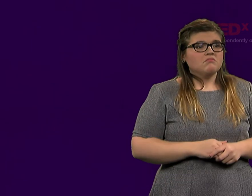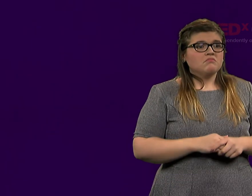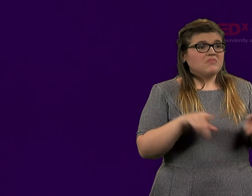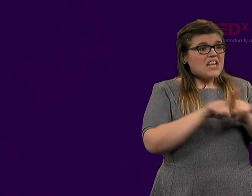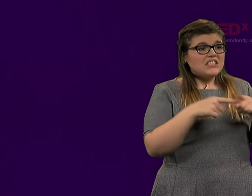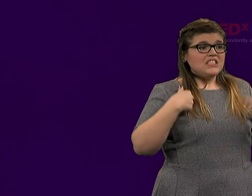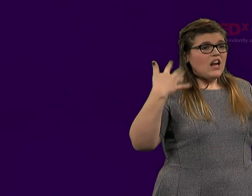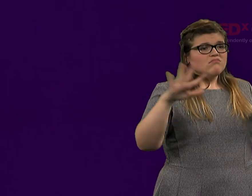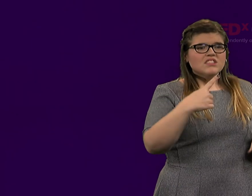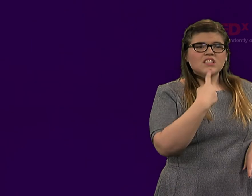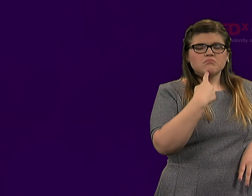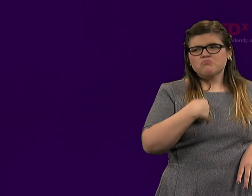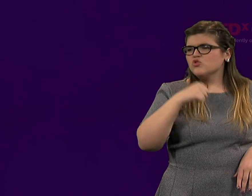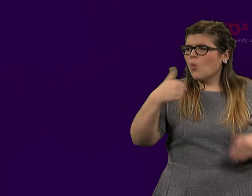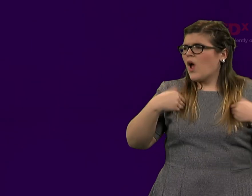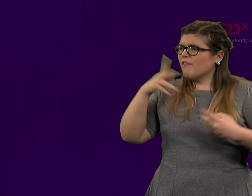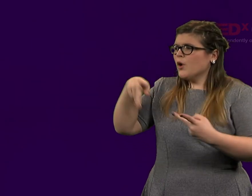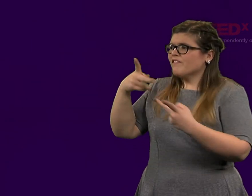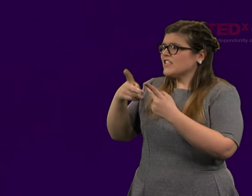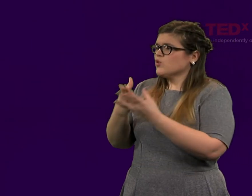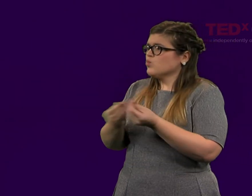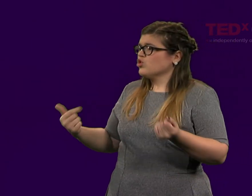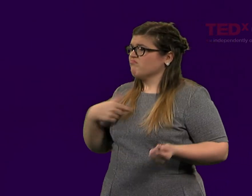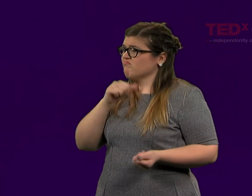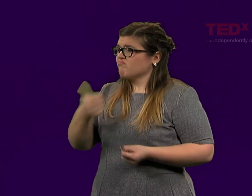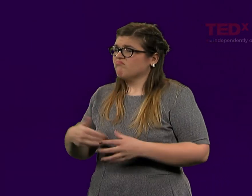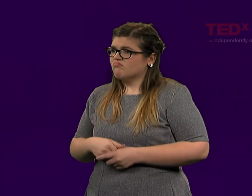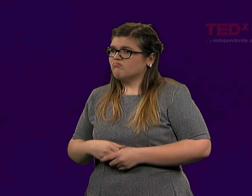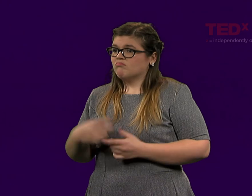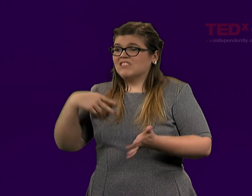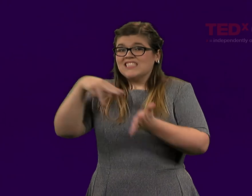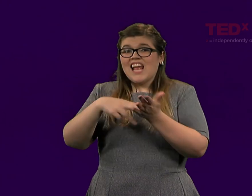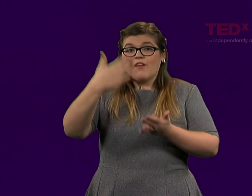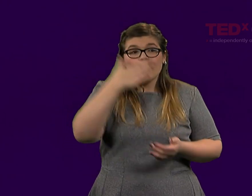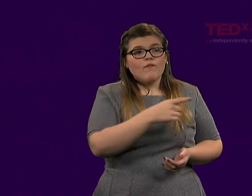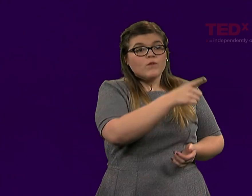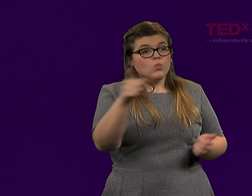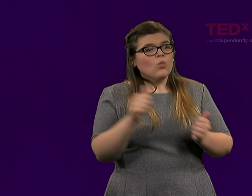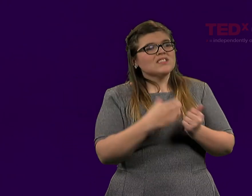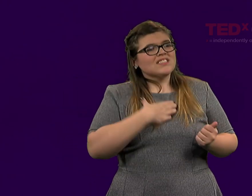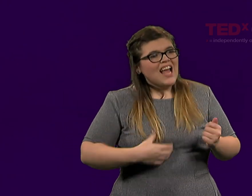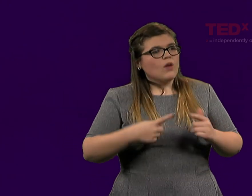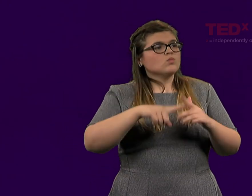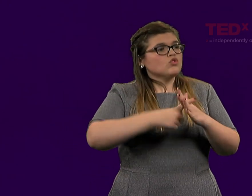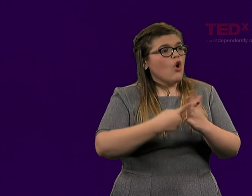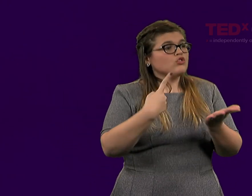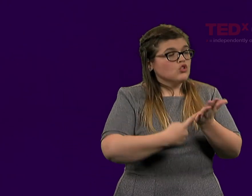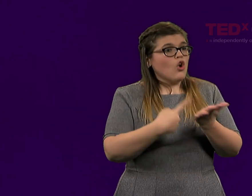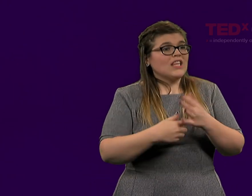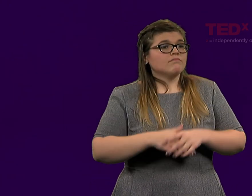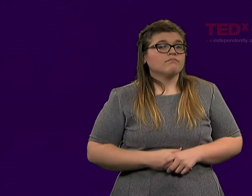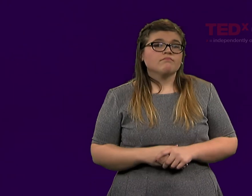We don't have a perfect solution. I told you that earlier. I stand in front of you with the desire to spark conversation.